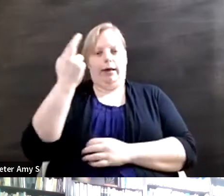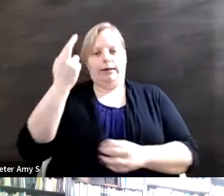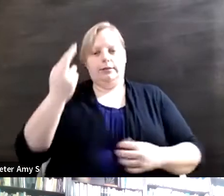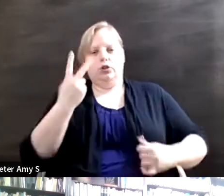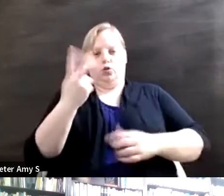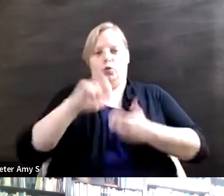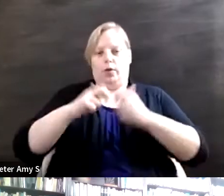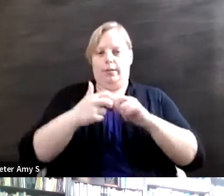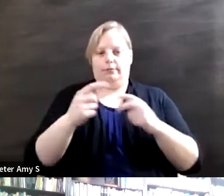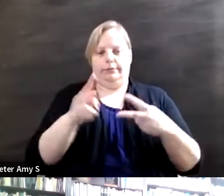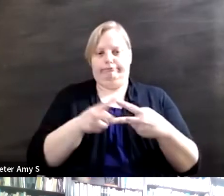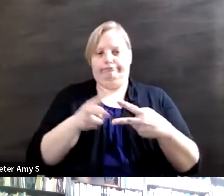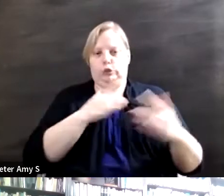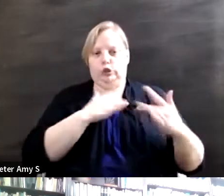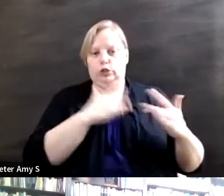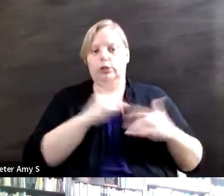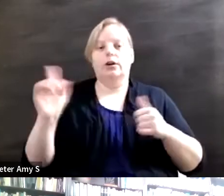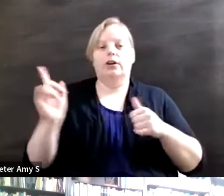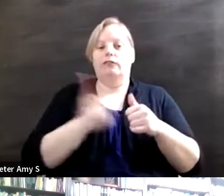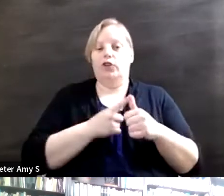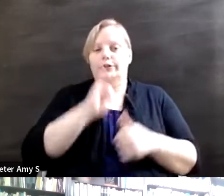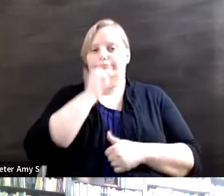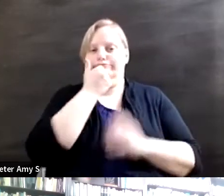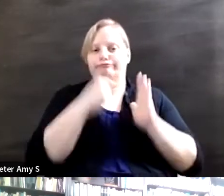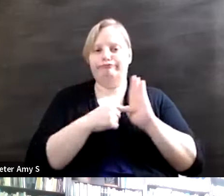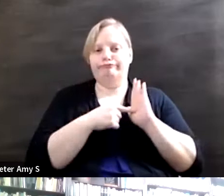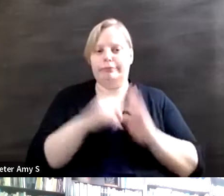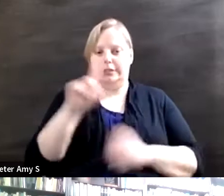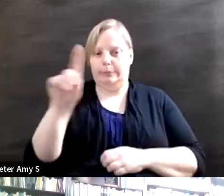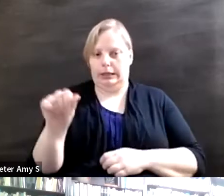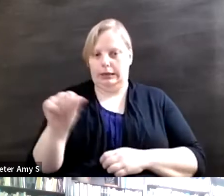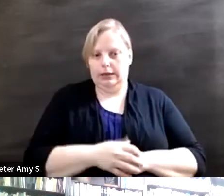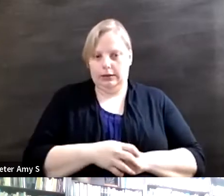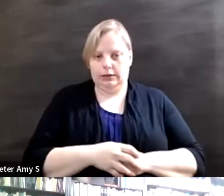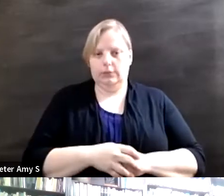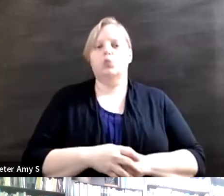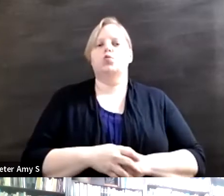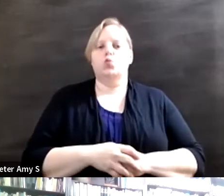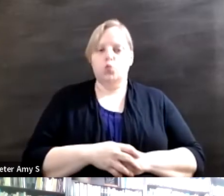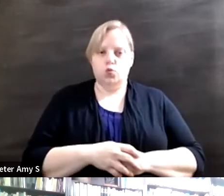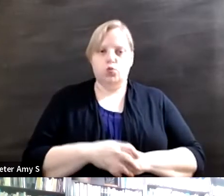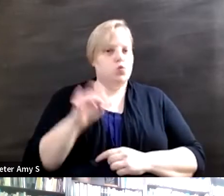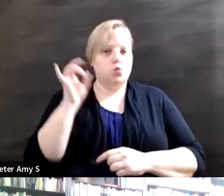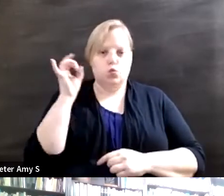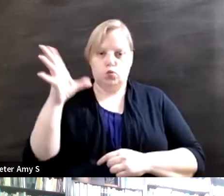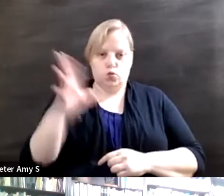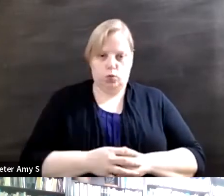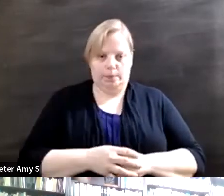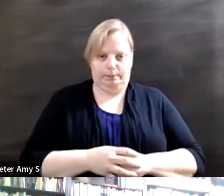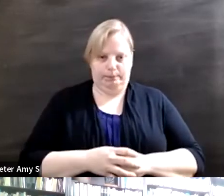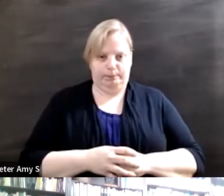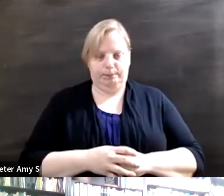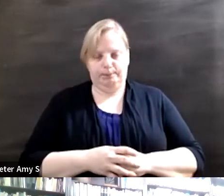First, misrepresentations of disabilities--that is really terrible and in terms of portraying